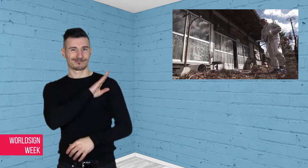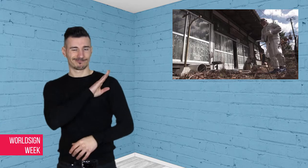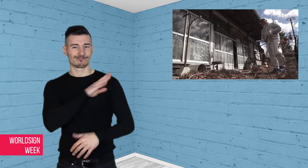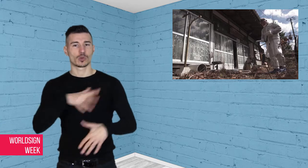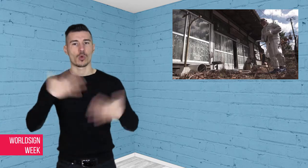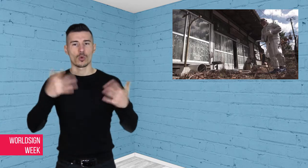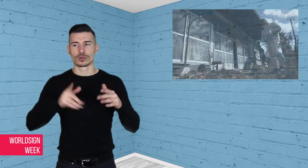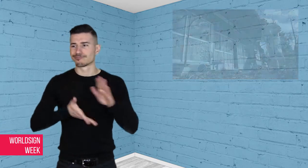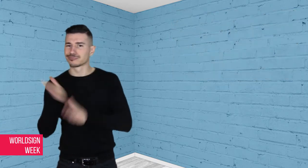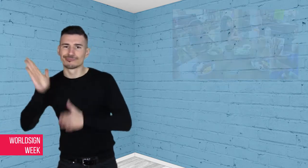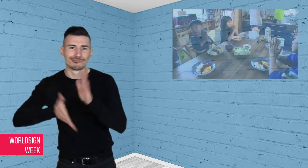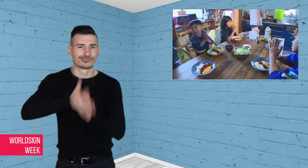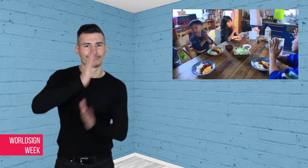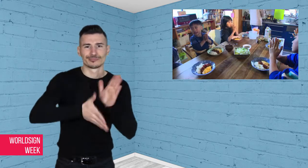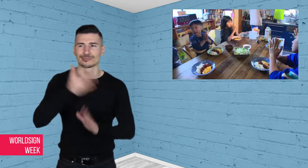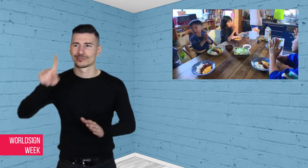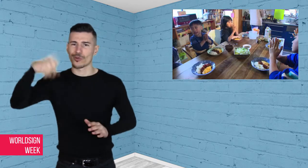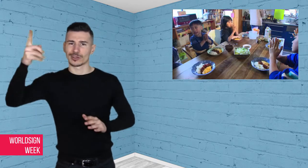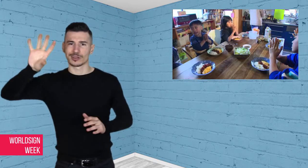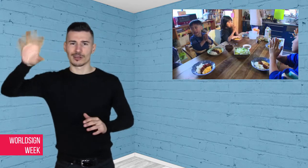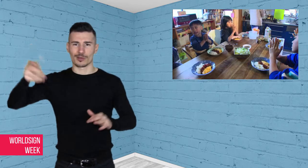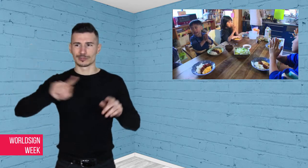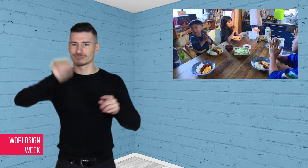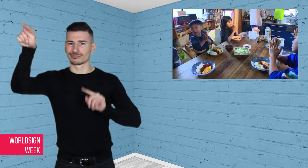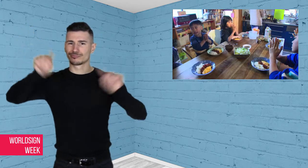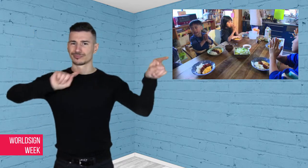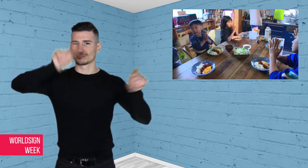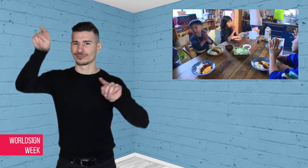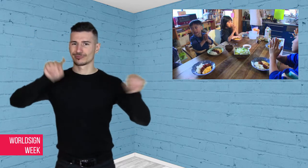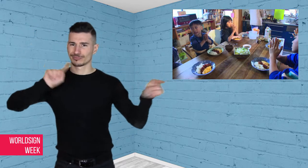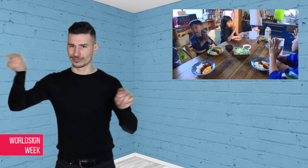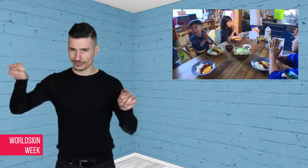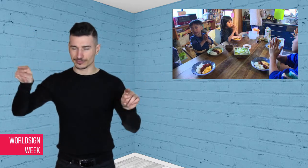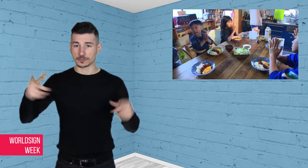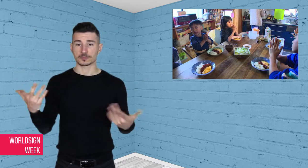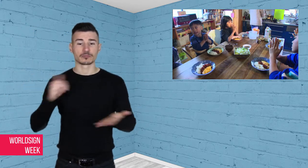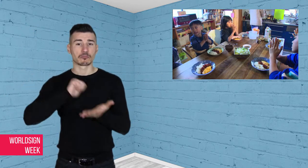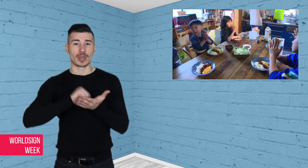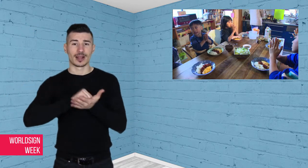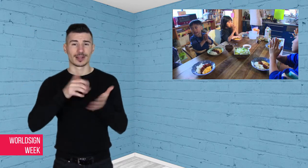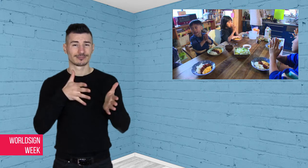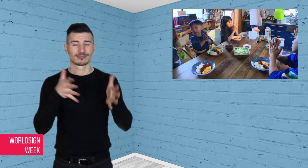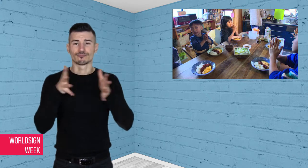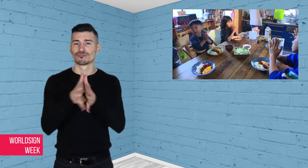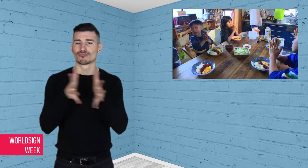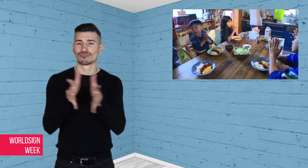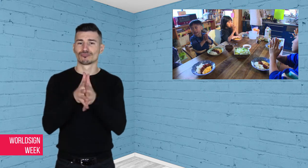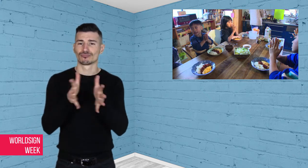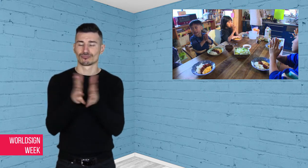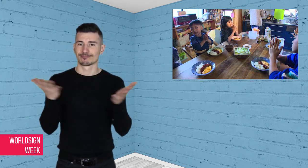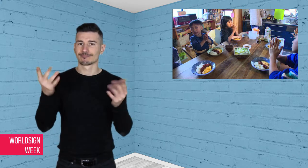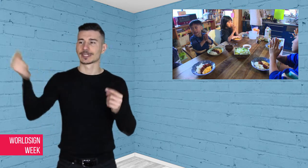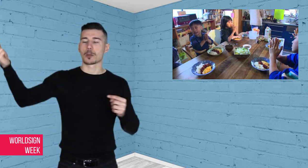missing and surrounding towns empty, the media reports that residents are